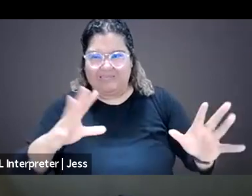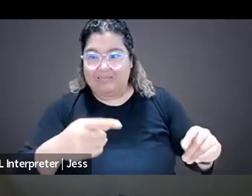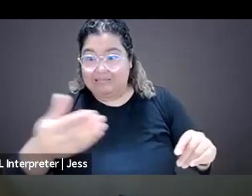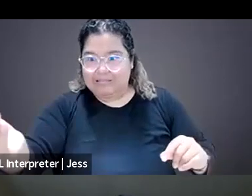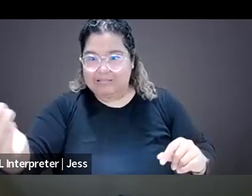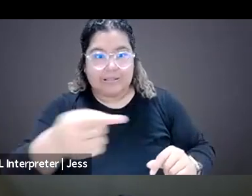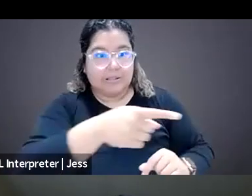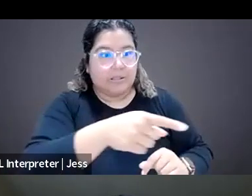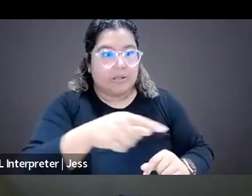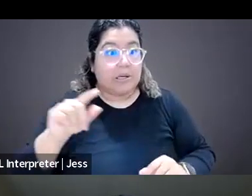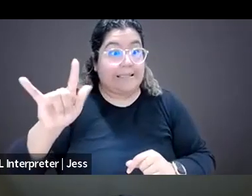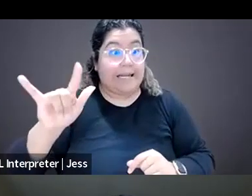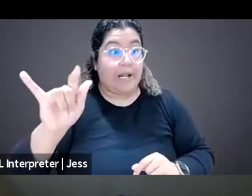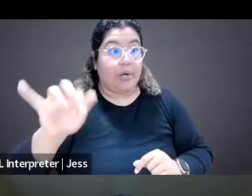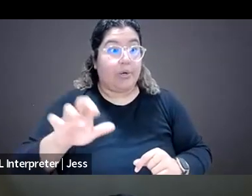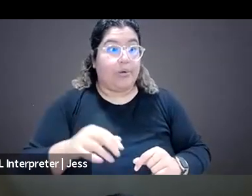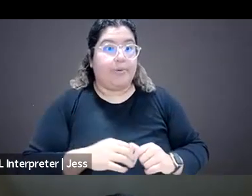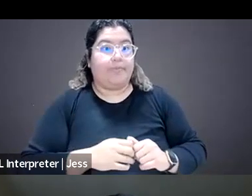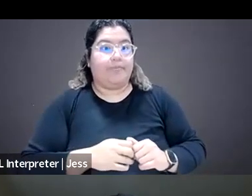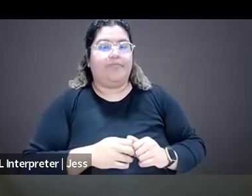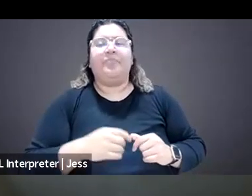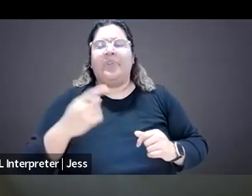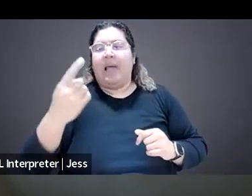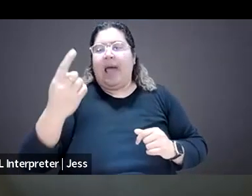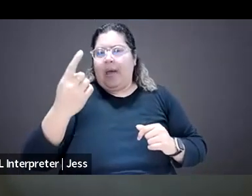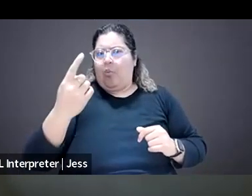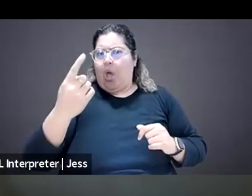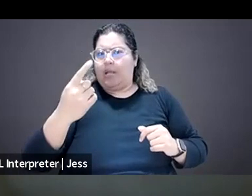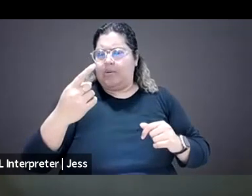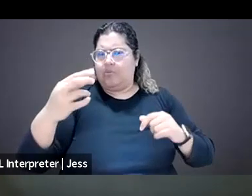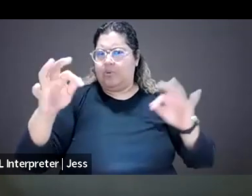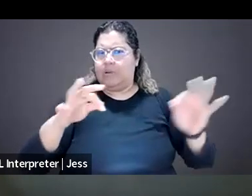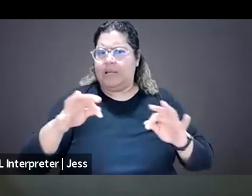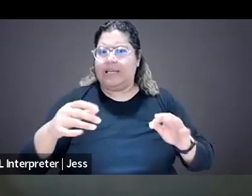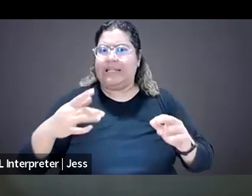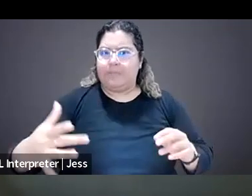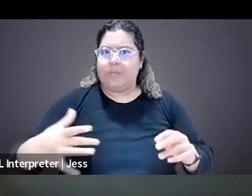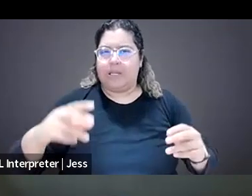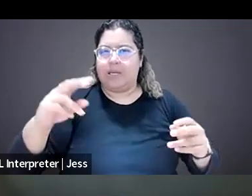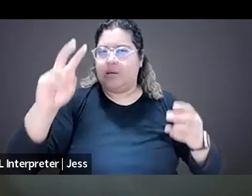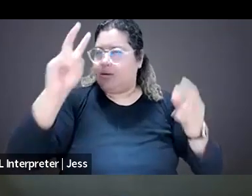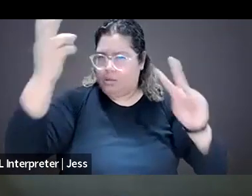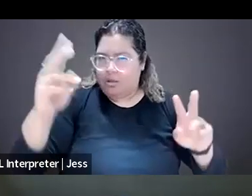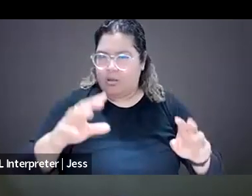a big misconception about these types of campaigns. I think a lot of people like, you know, they say, oh my god, you know,